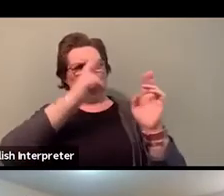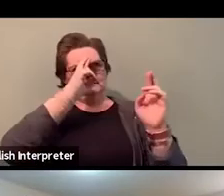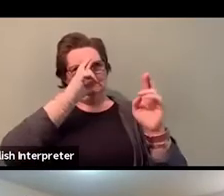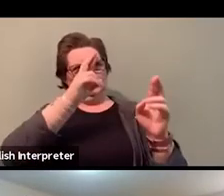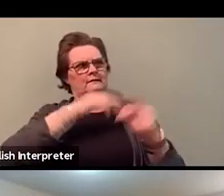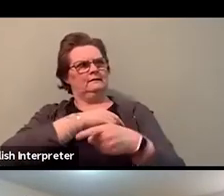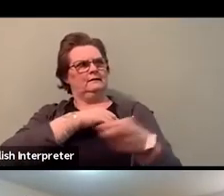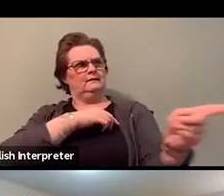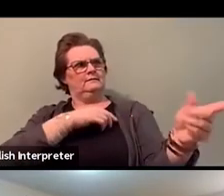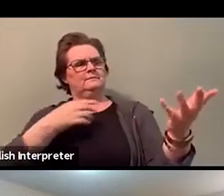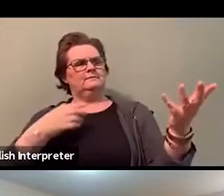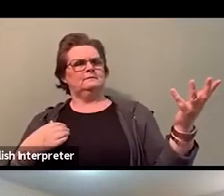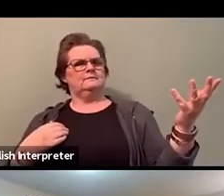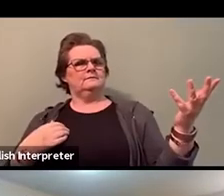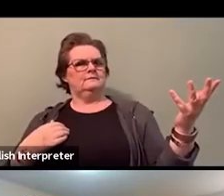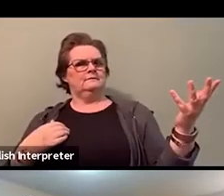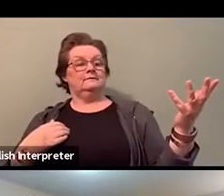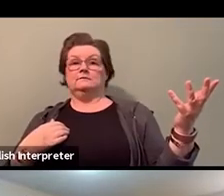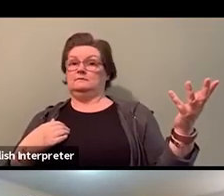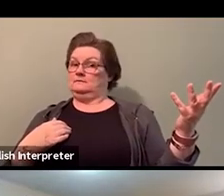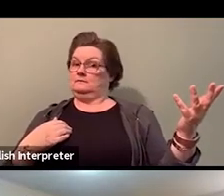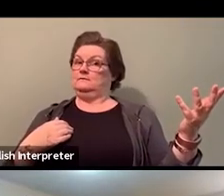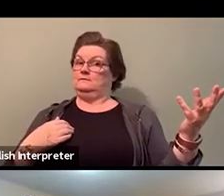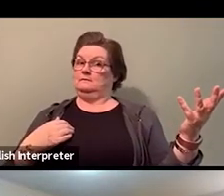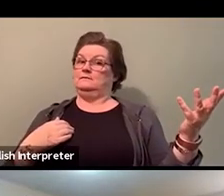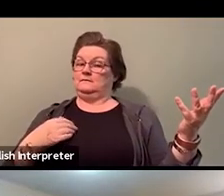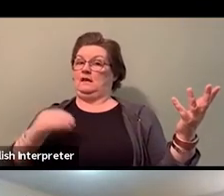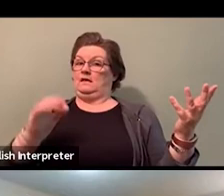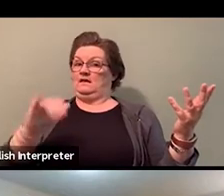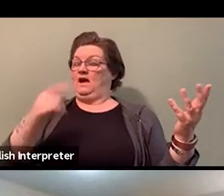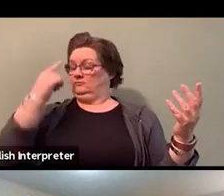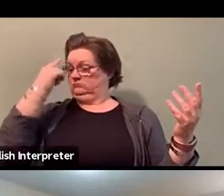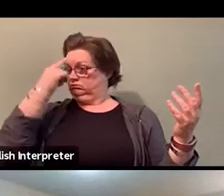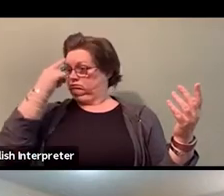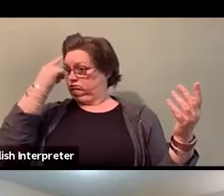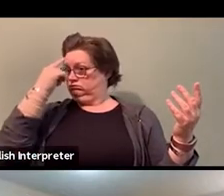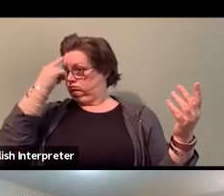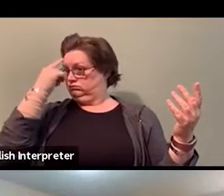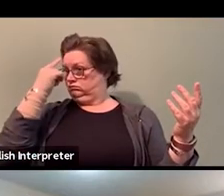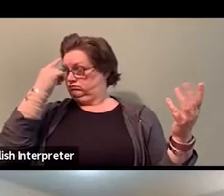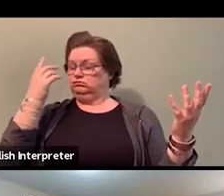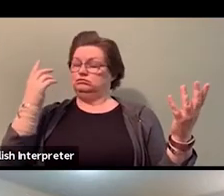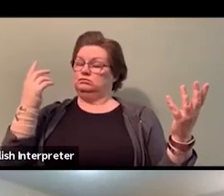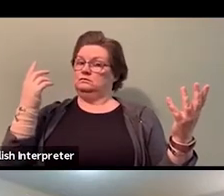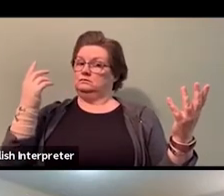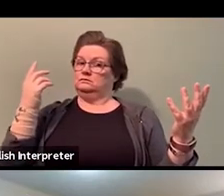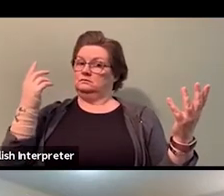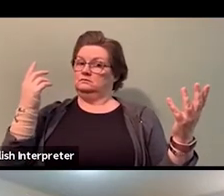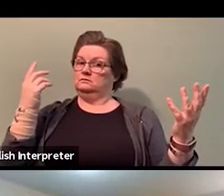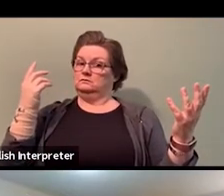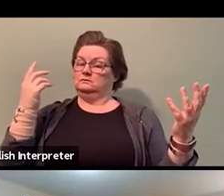And that's something I think about a lot, you know. We know that we have an Anti-Racism Directorate.